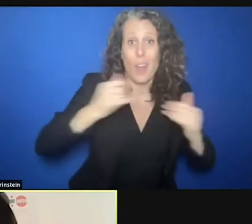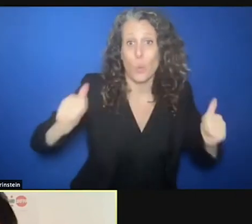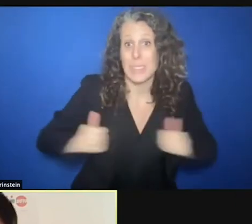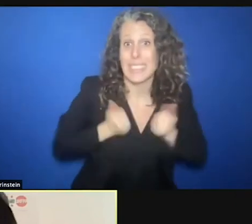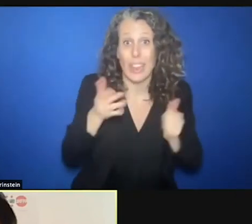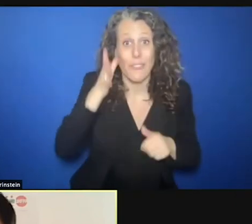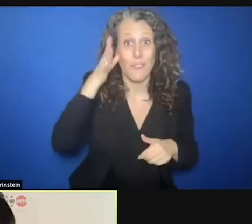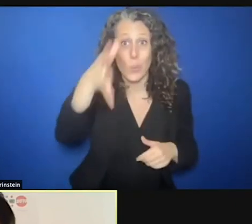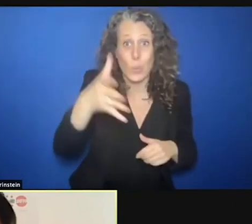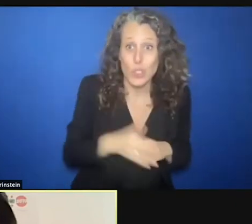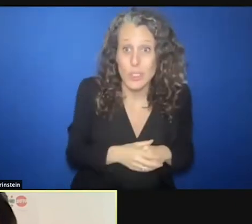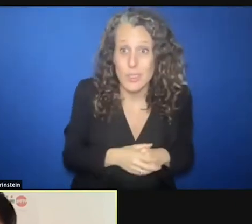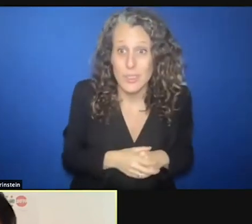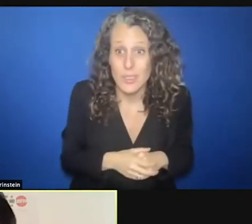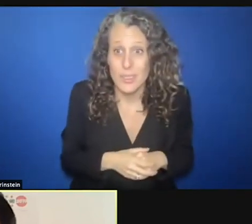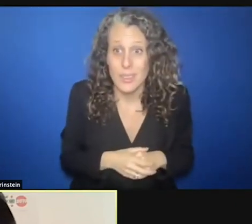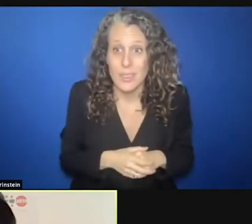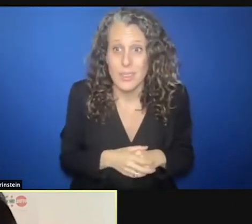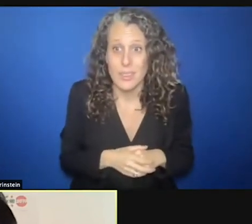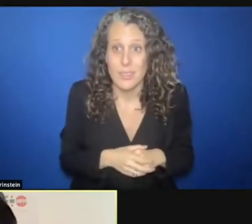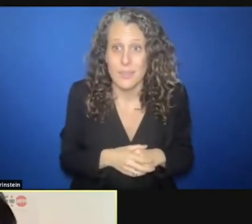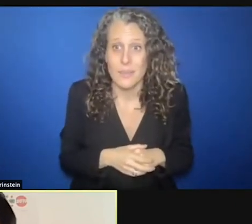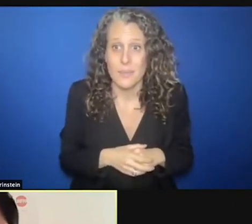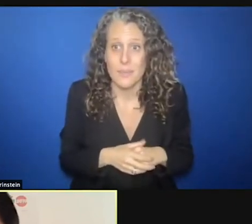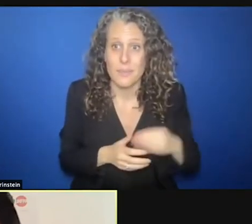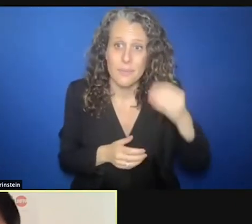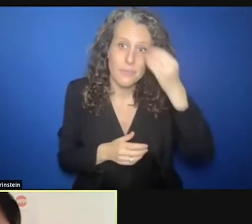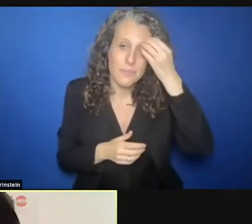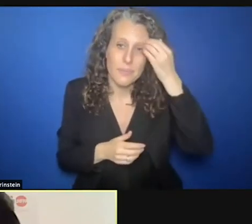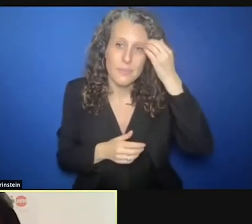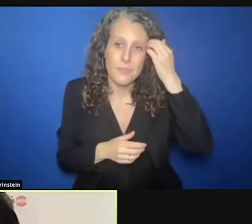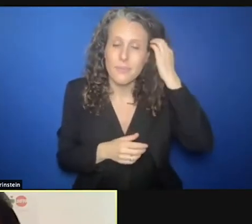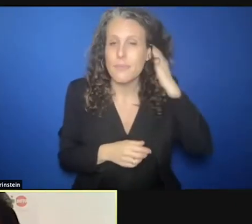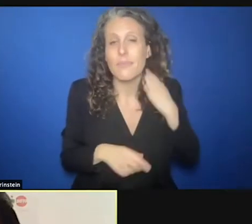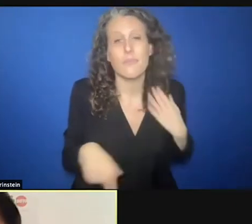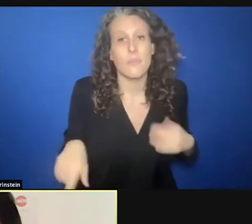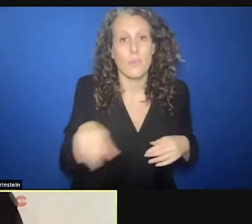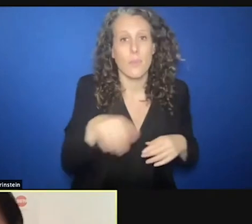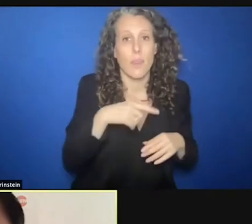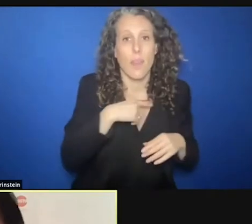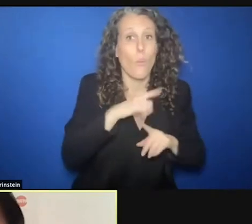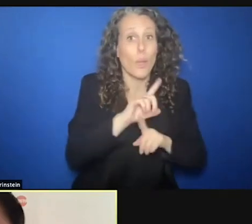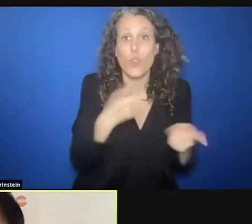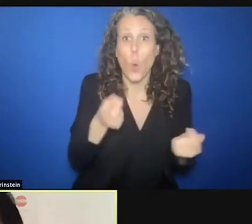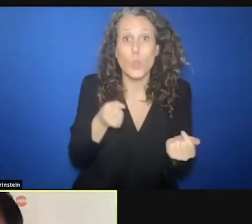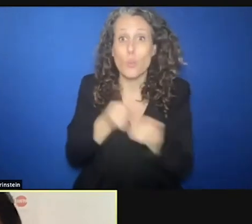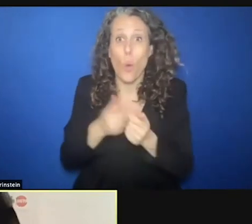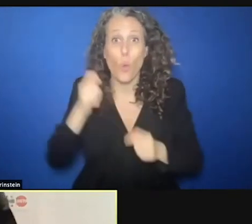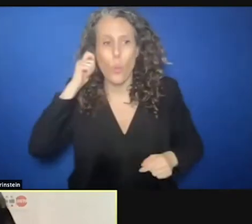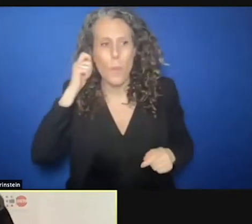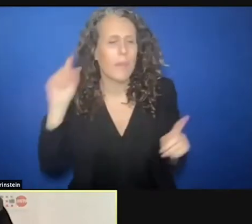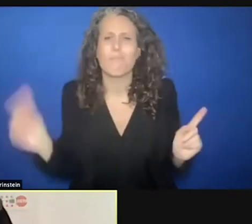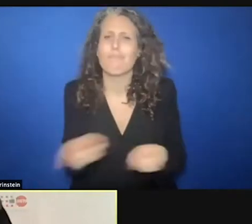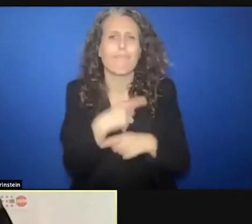if we don't invest on the women, and we can never recover any kind of humanitarian crisis including